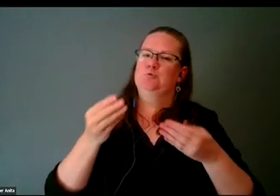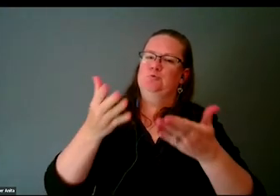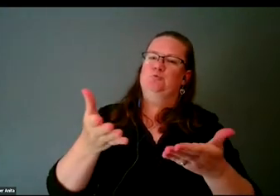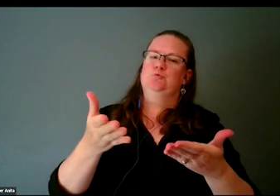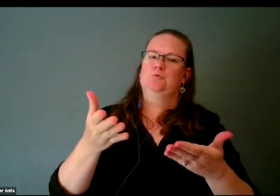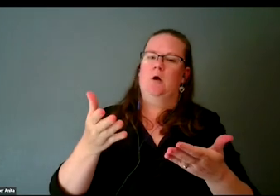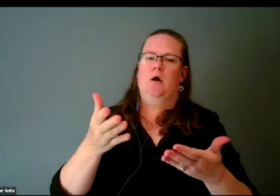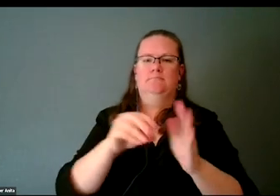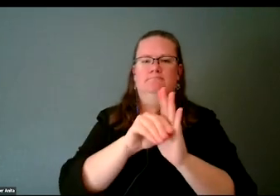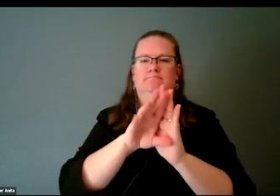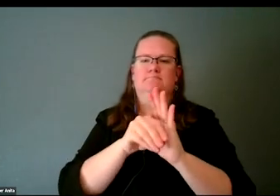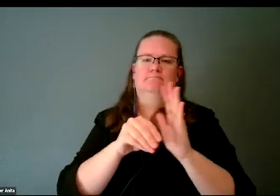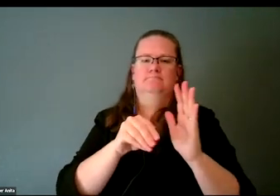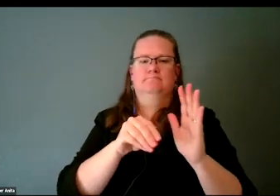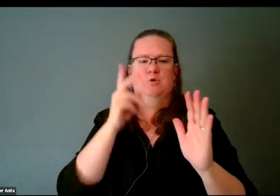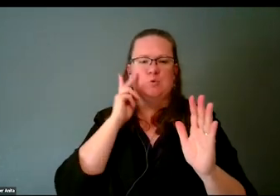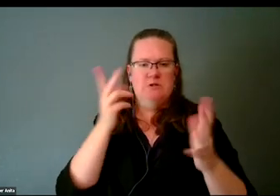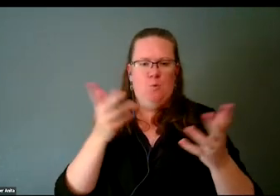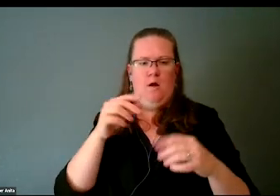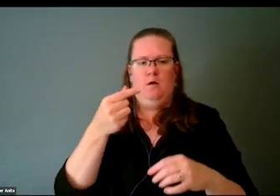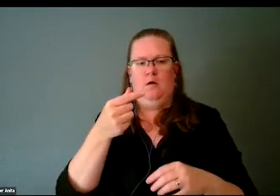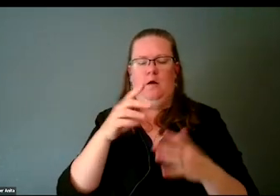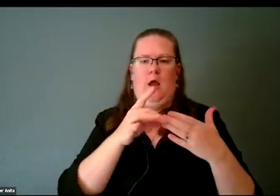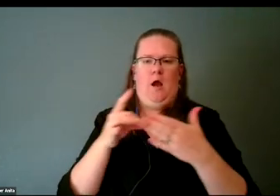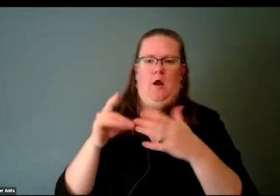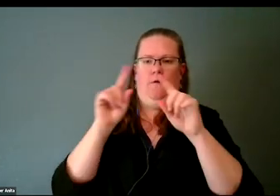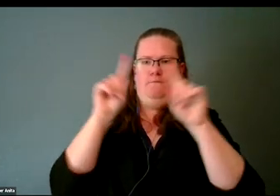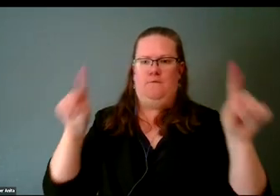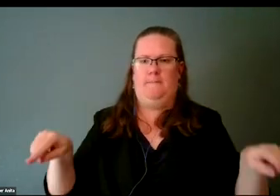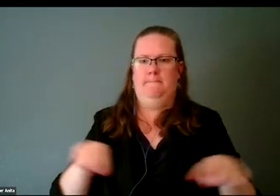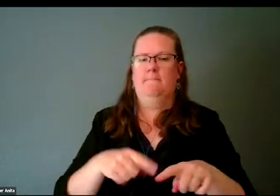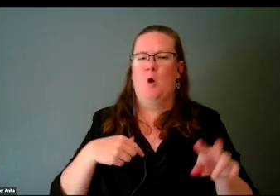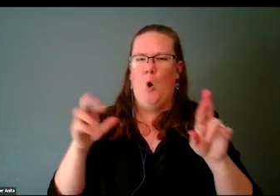at what Guided Frame looks like, and I hope the sound on this works.